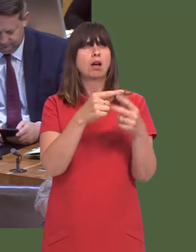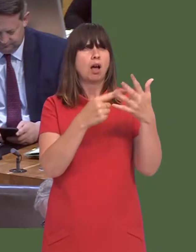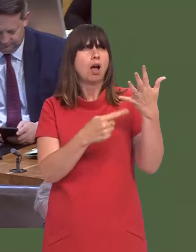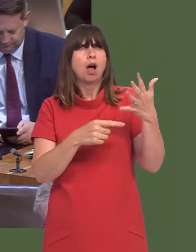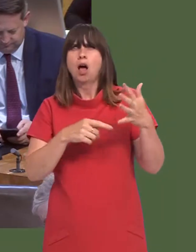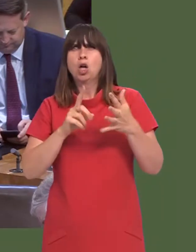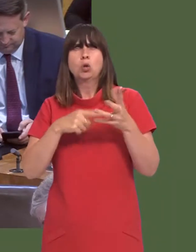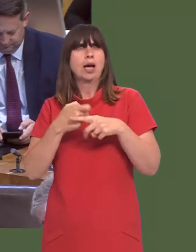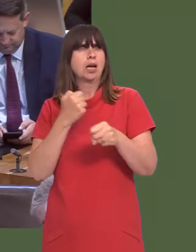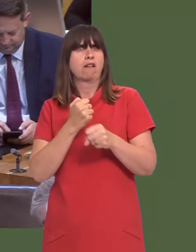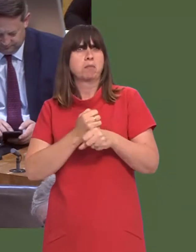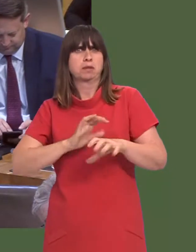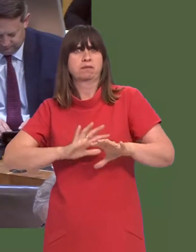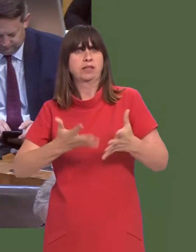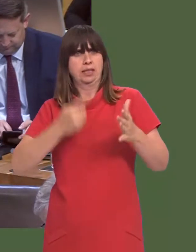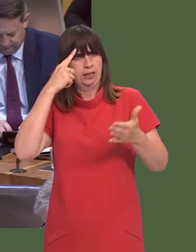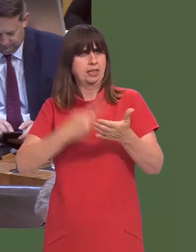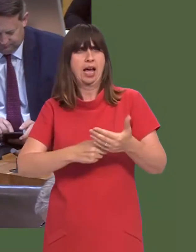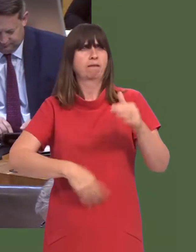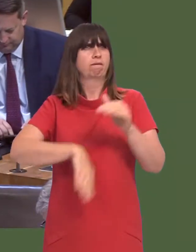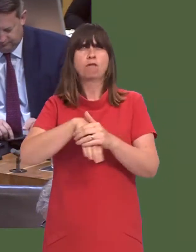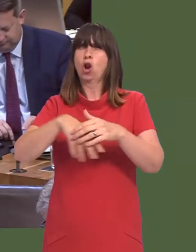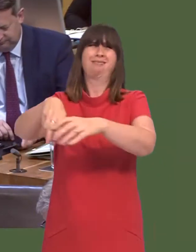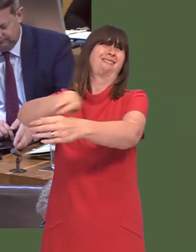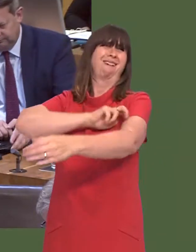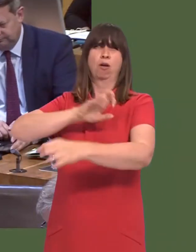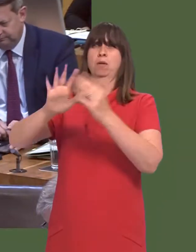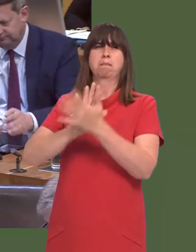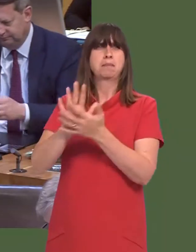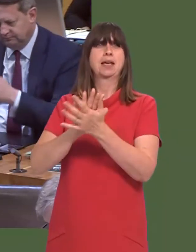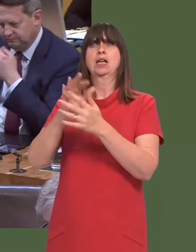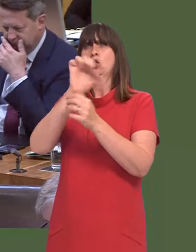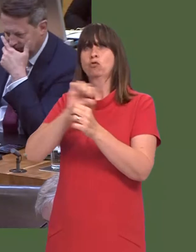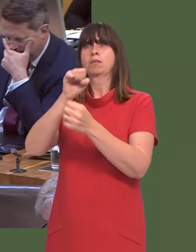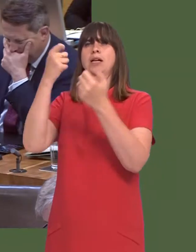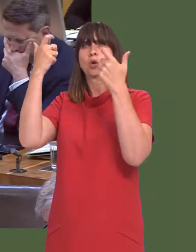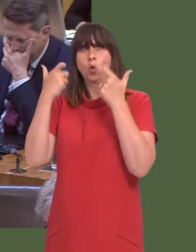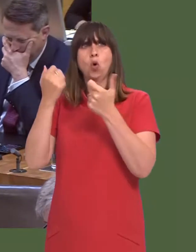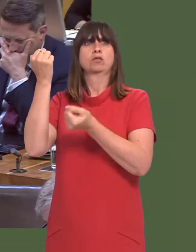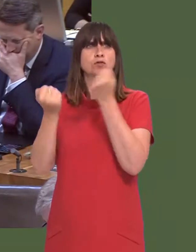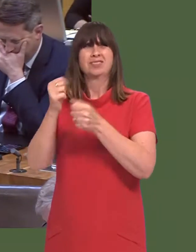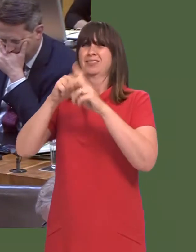The British people did not support that view, and so now itís incumbent on us to find a way that provides the greatest level of consensus.